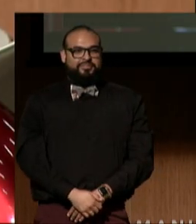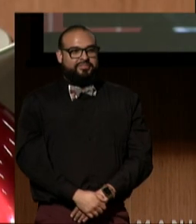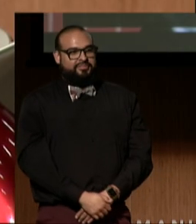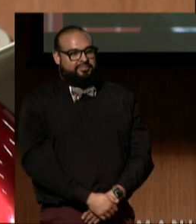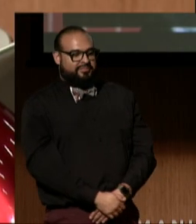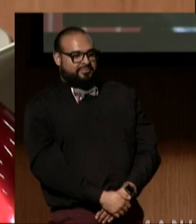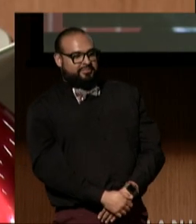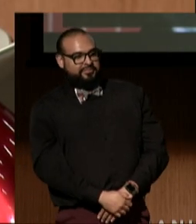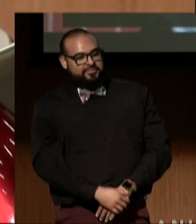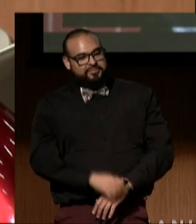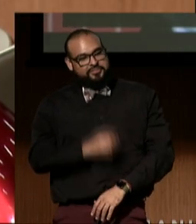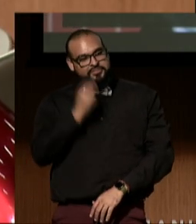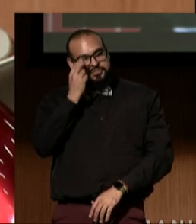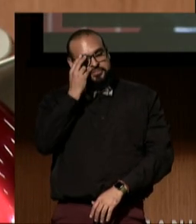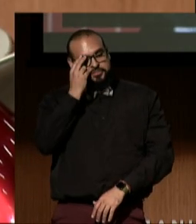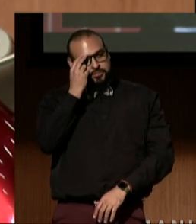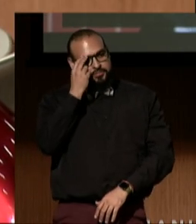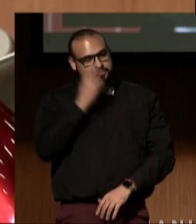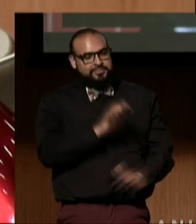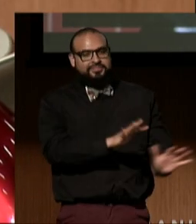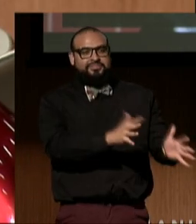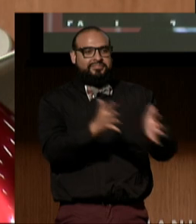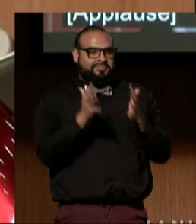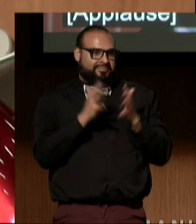(audience applauding)